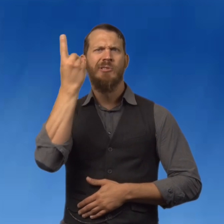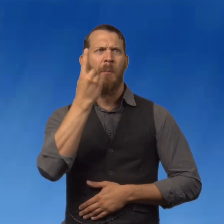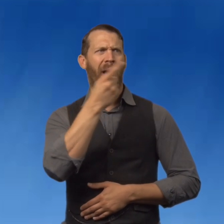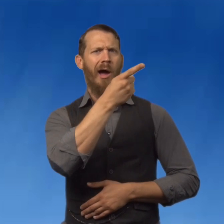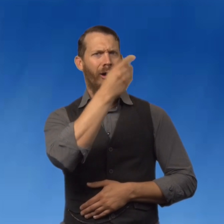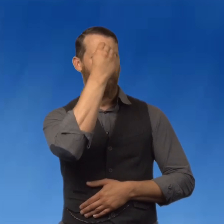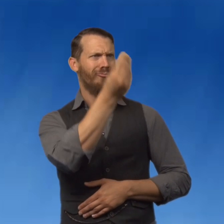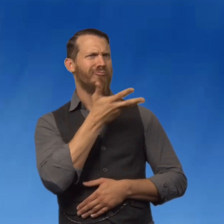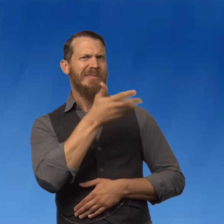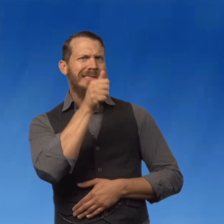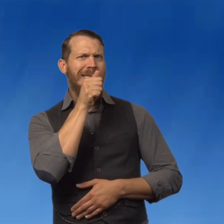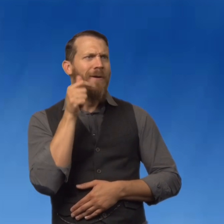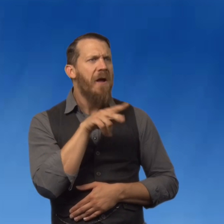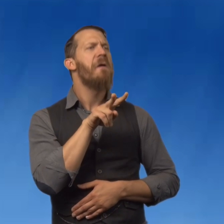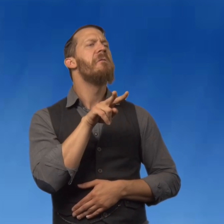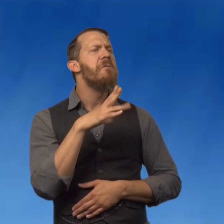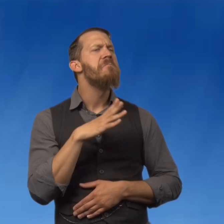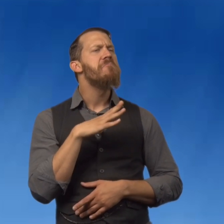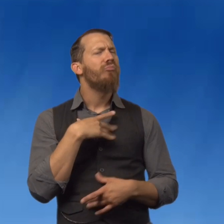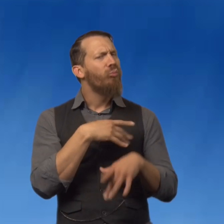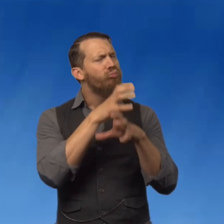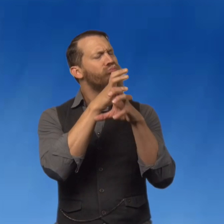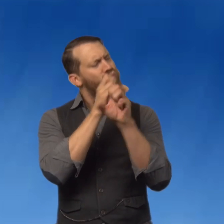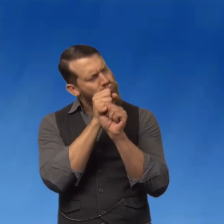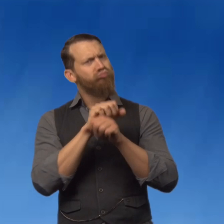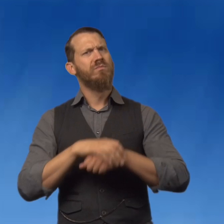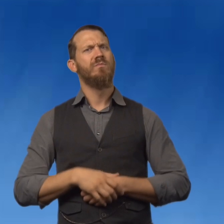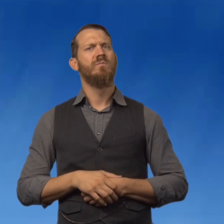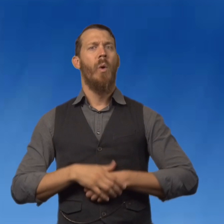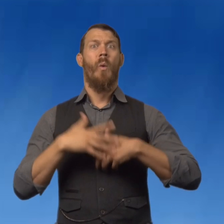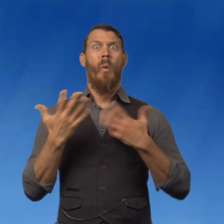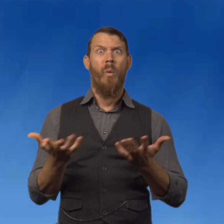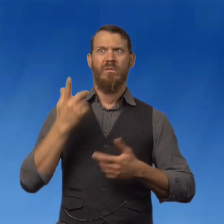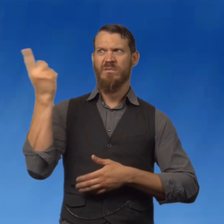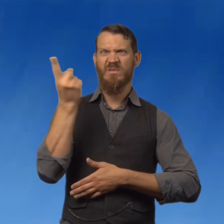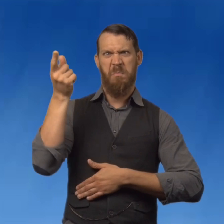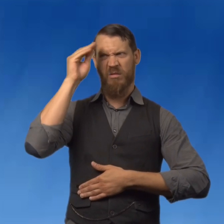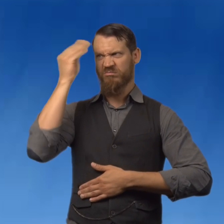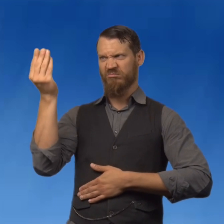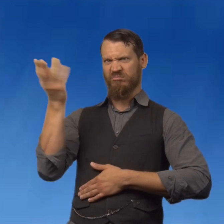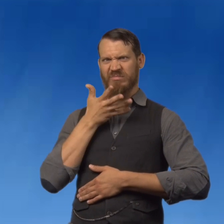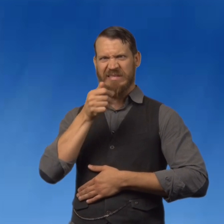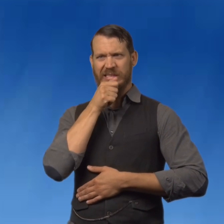Have you ever had somebody tell you a secret? Okay, then you kept it quiet, or,